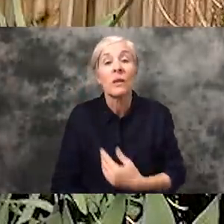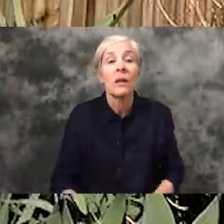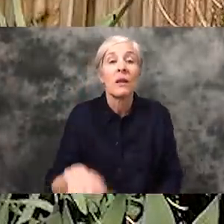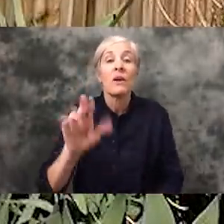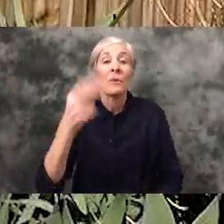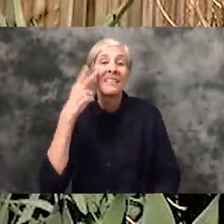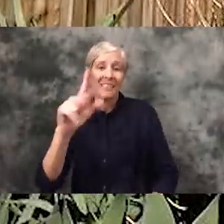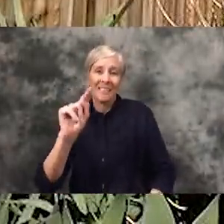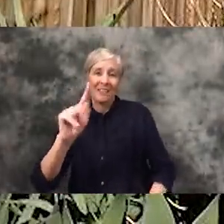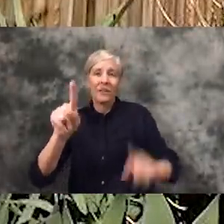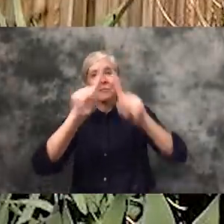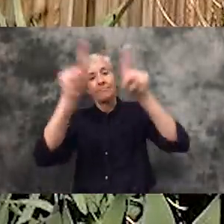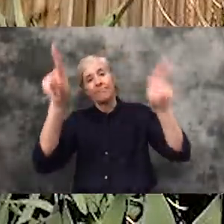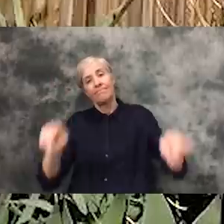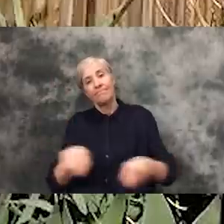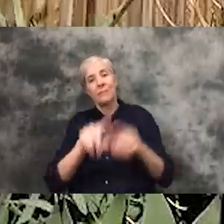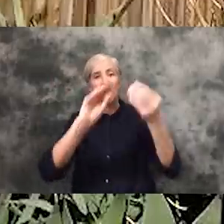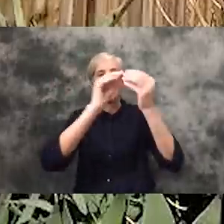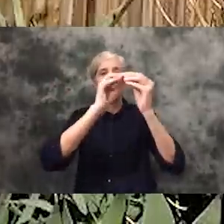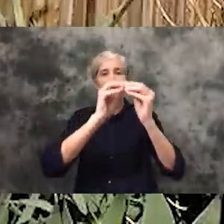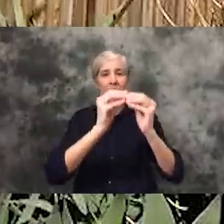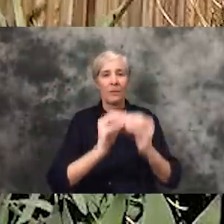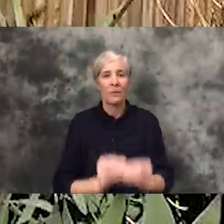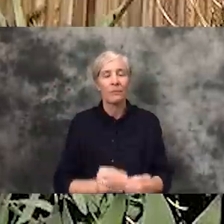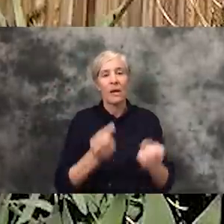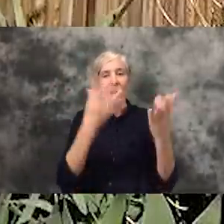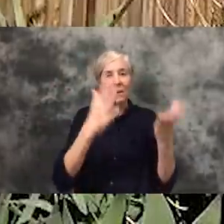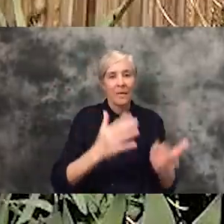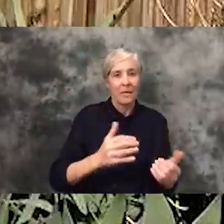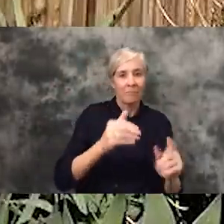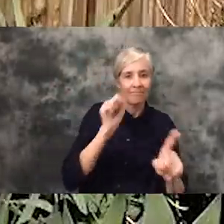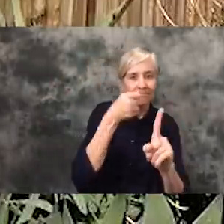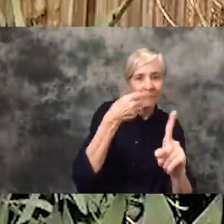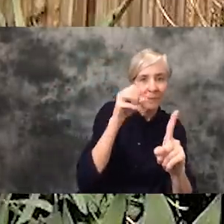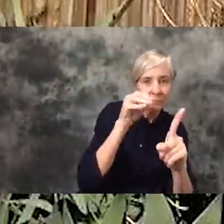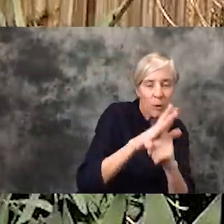on a screen and seeing the numbers across the world... just growing and